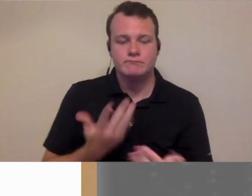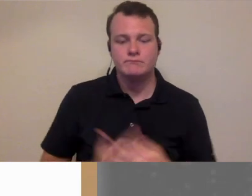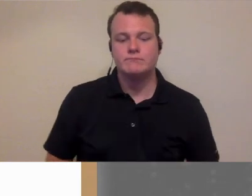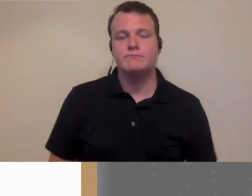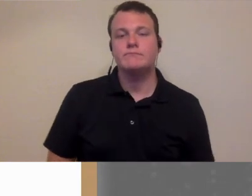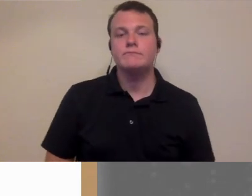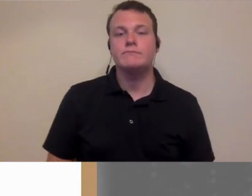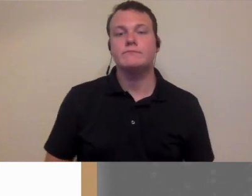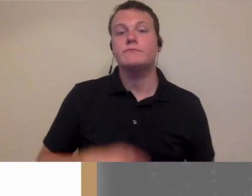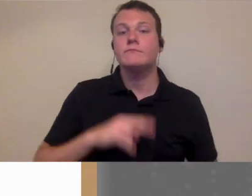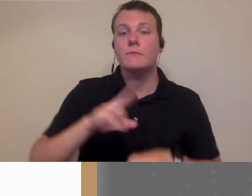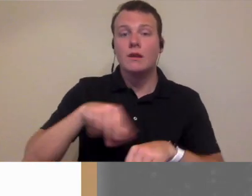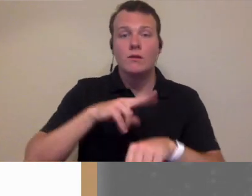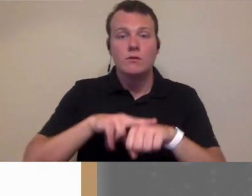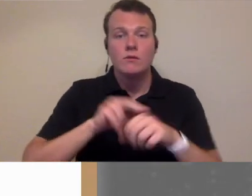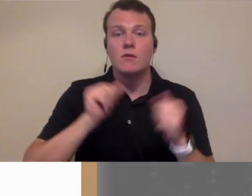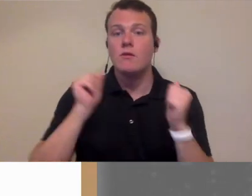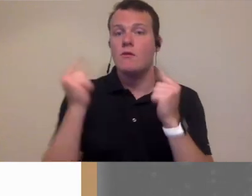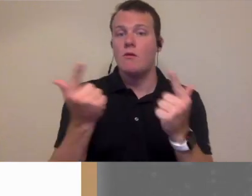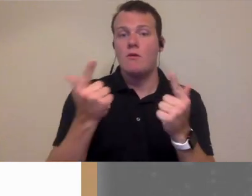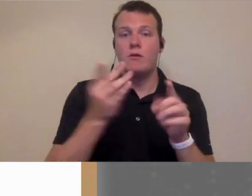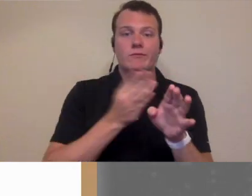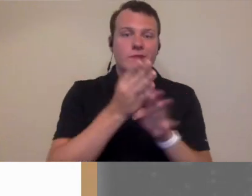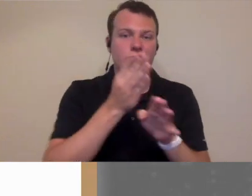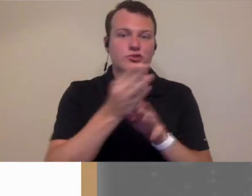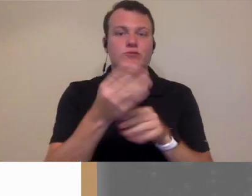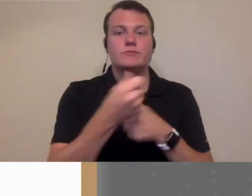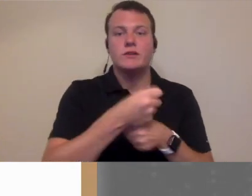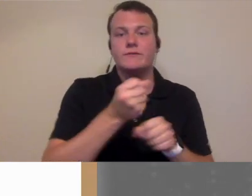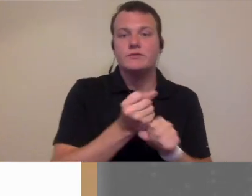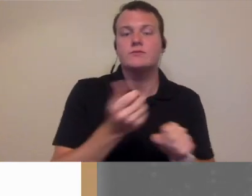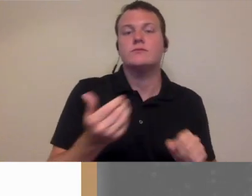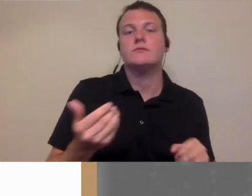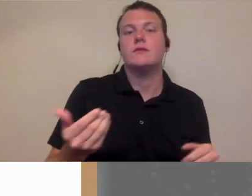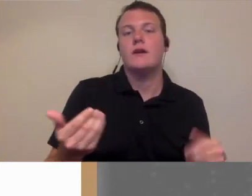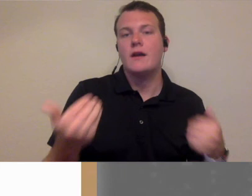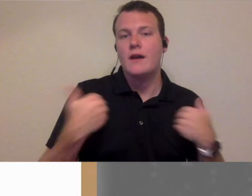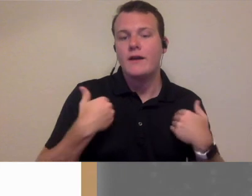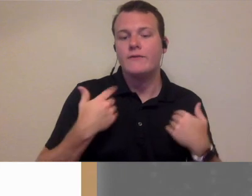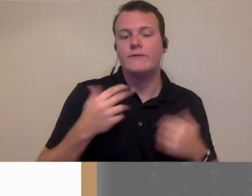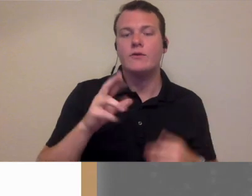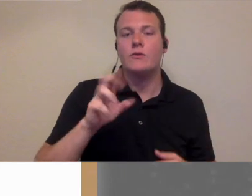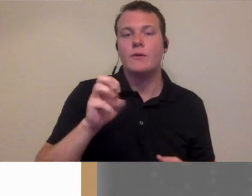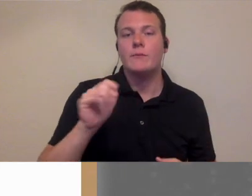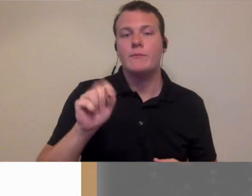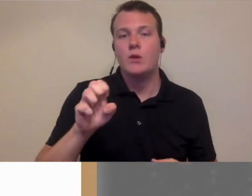the telehealth session and then of course all the major manufacturers of hearing assessments now have remote program it so you can couple these